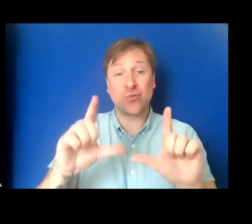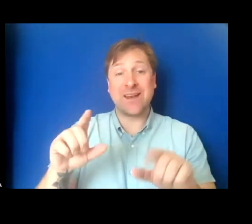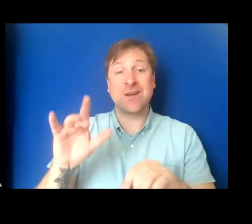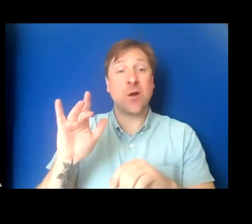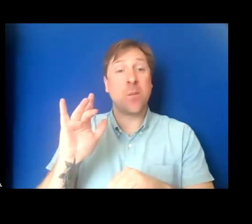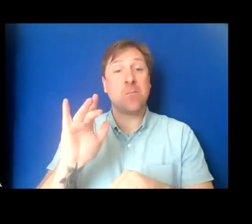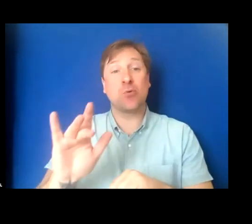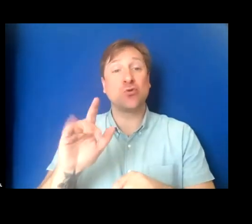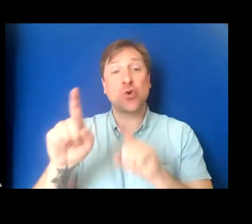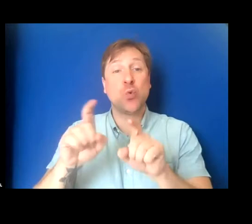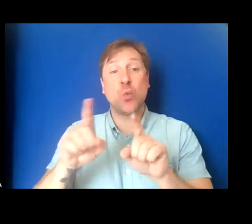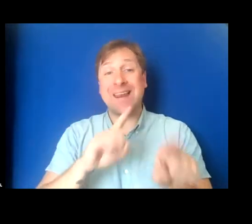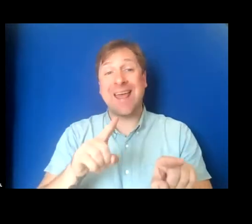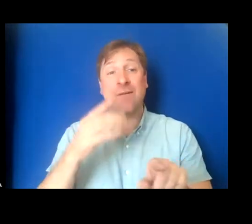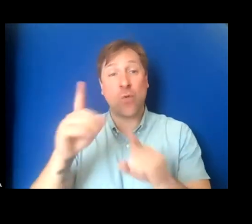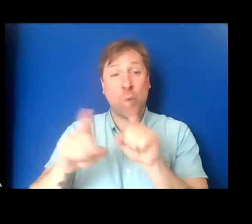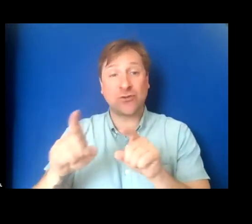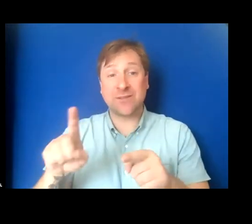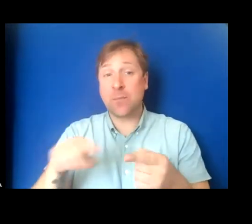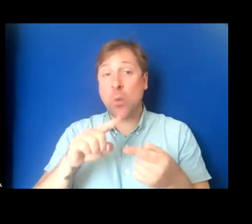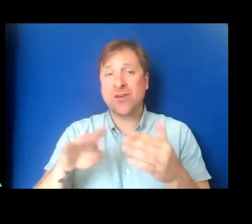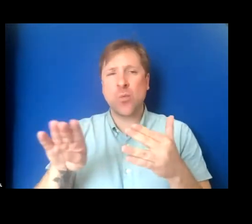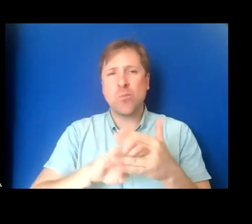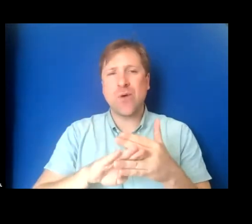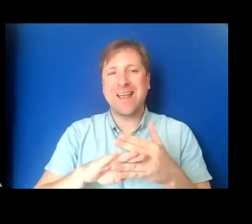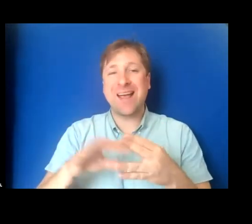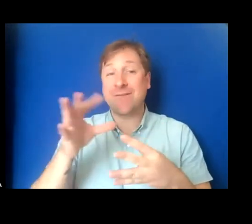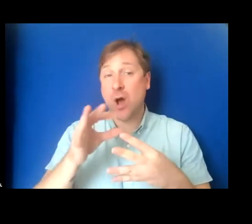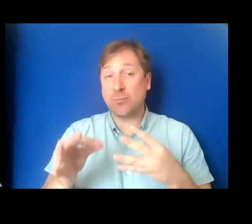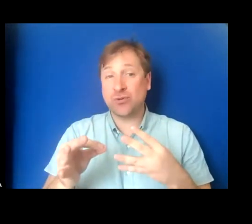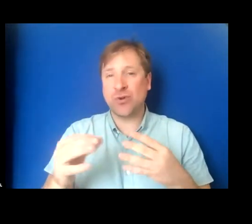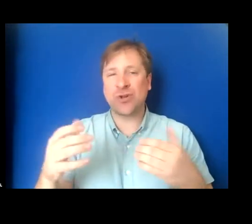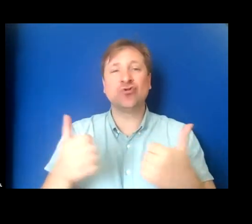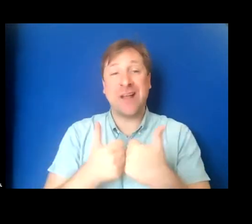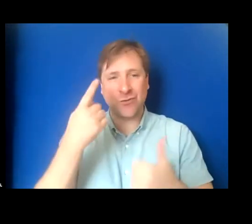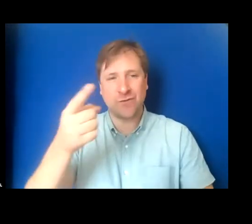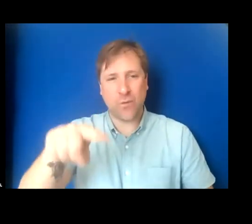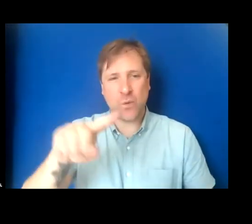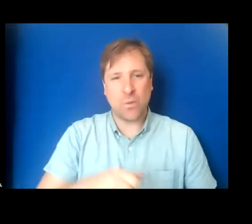But when you're breaking, I have an optional challenge for you.